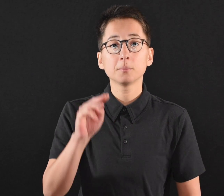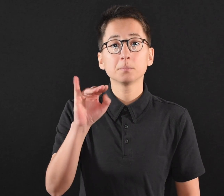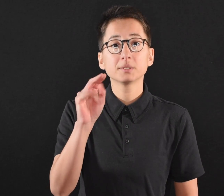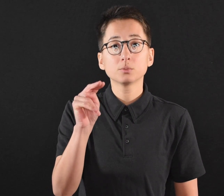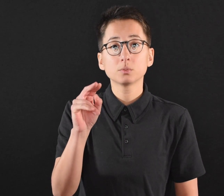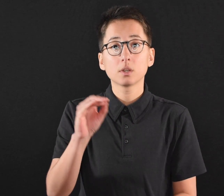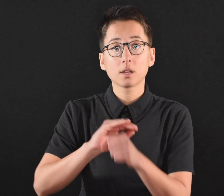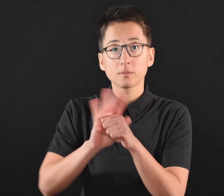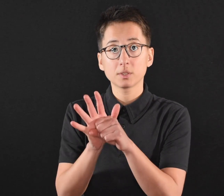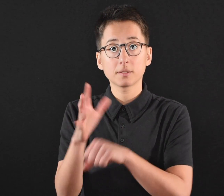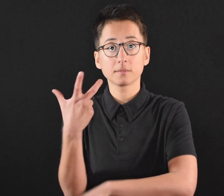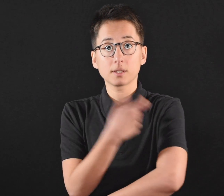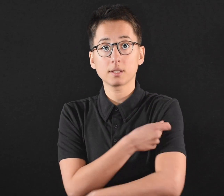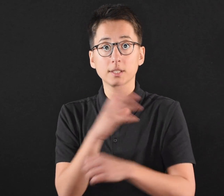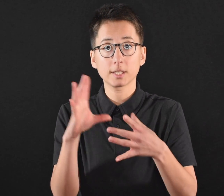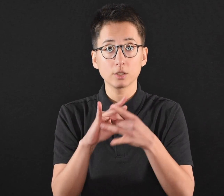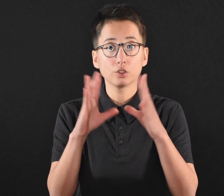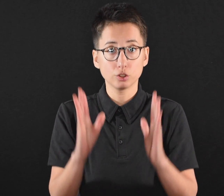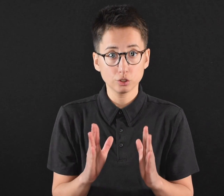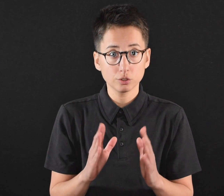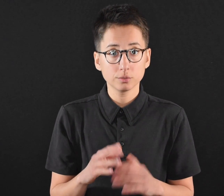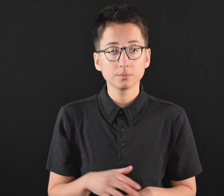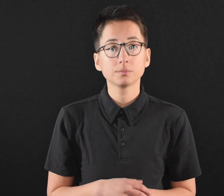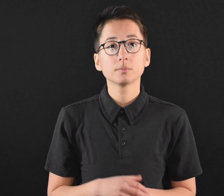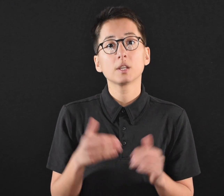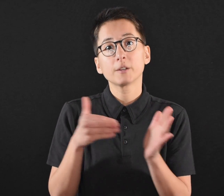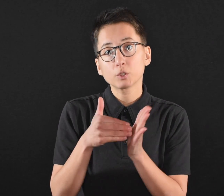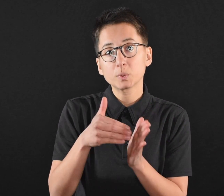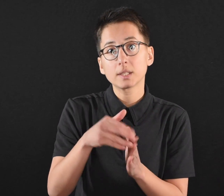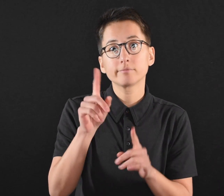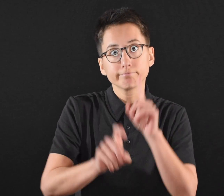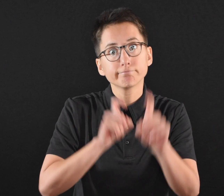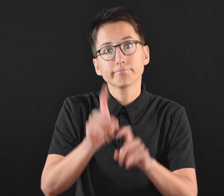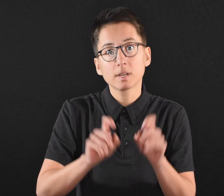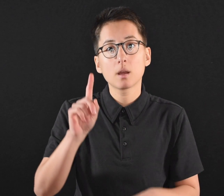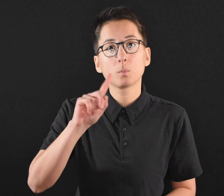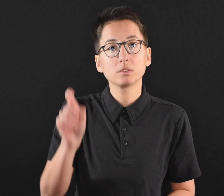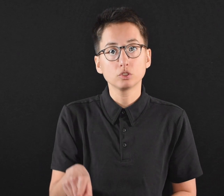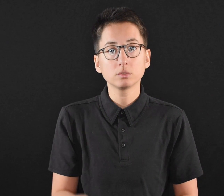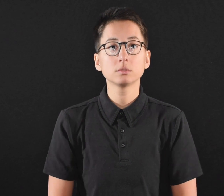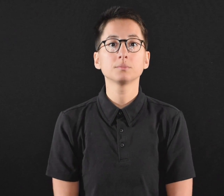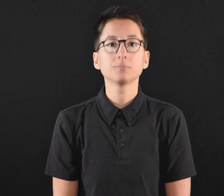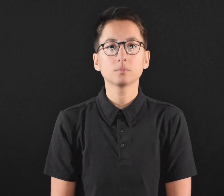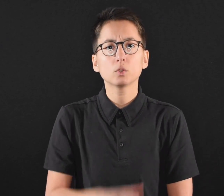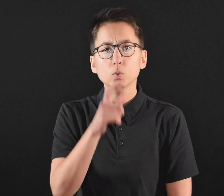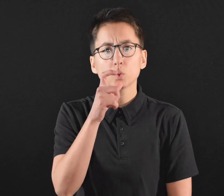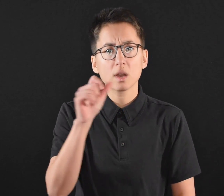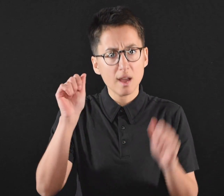Minnesota COVID-19 Vaccine Connector: Key Messages ● The Minnesota COVID-19 Vaccine Connector